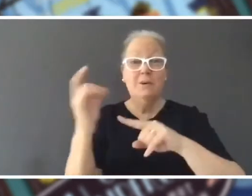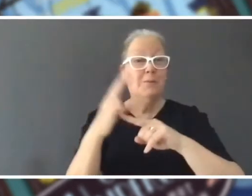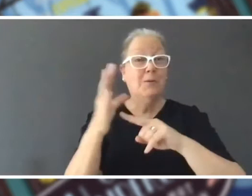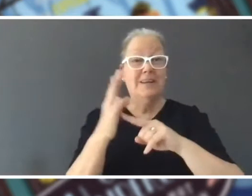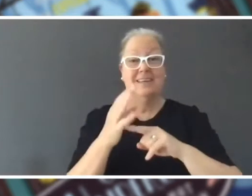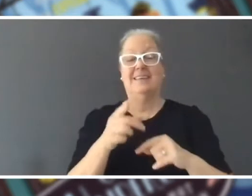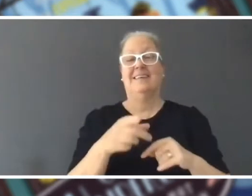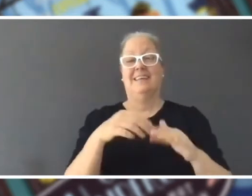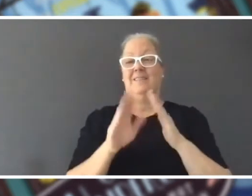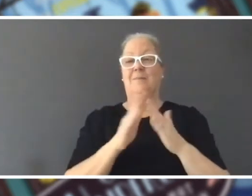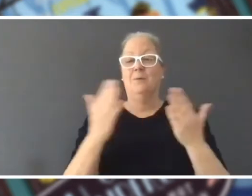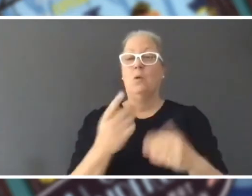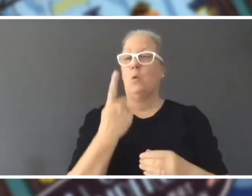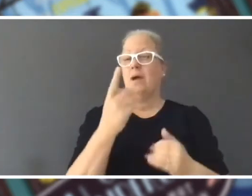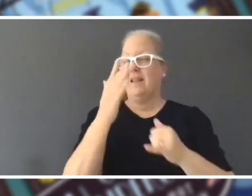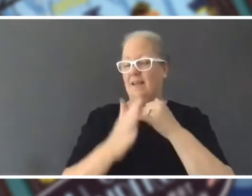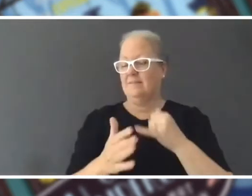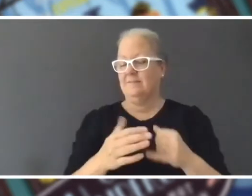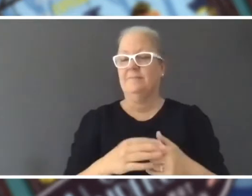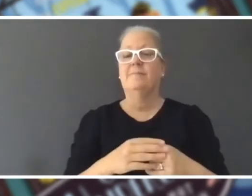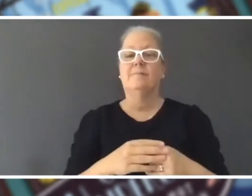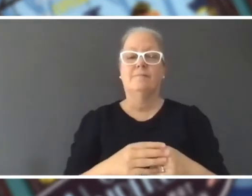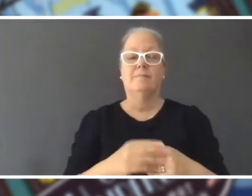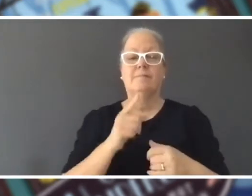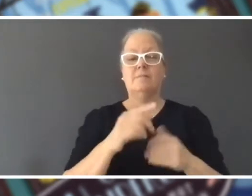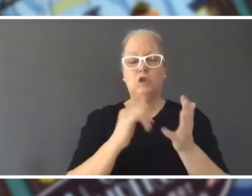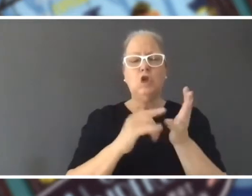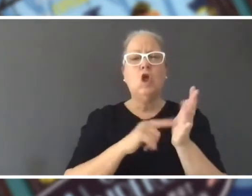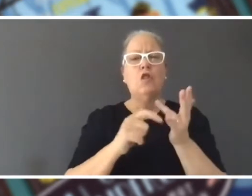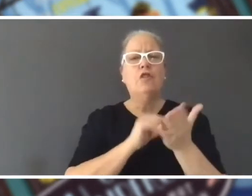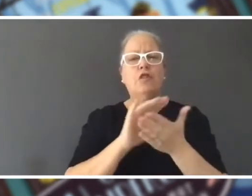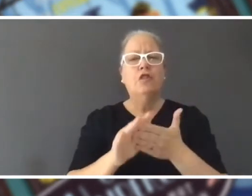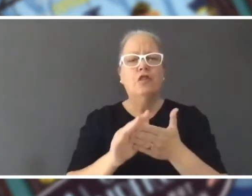Mat: One last one, 'A sloth arrives but not in the usual way'.